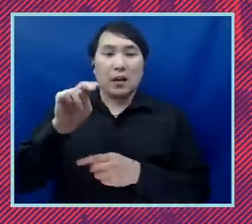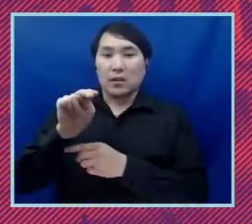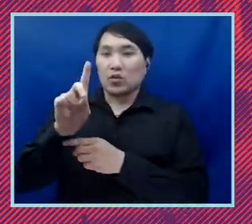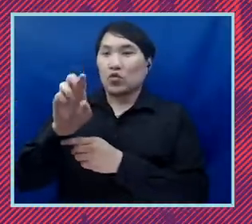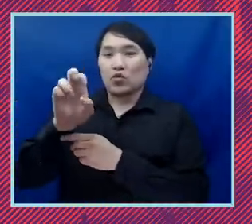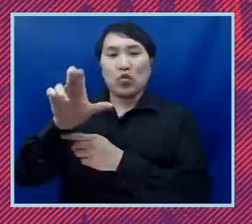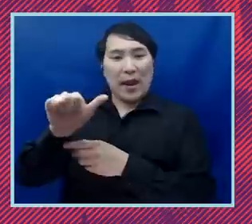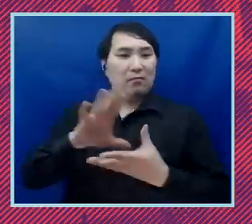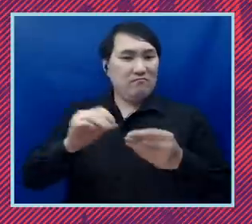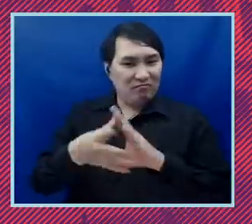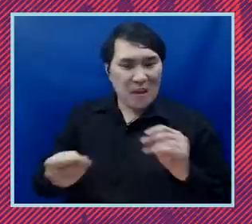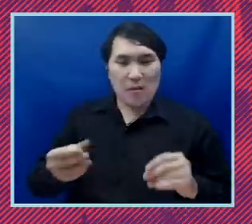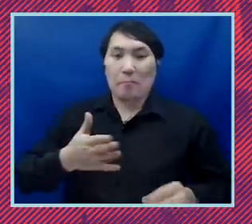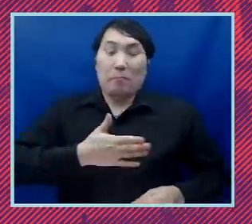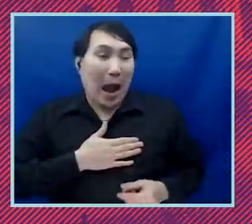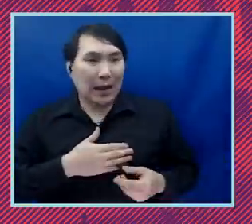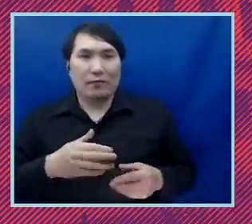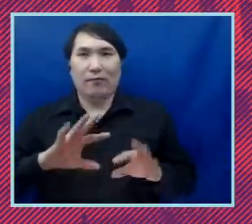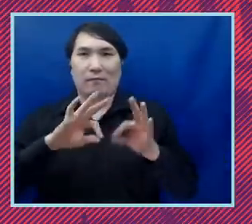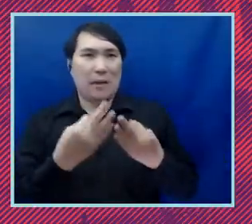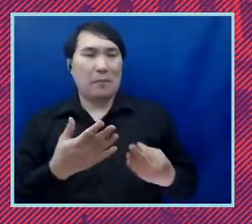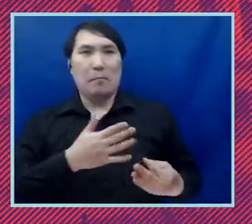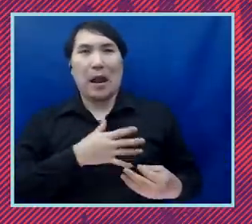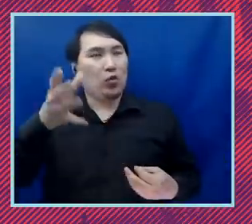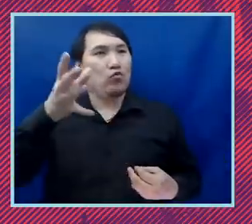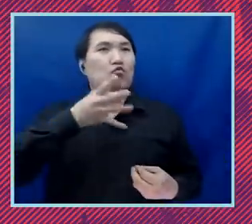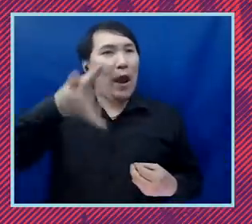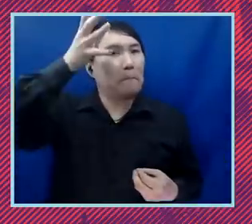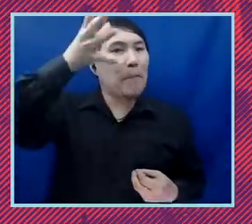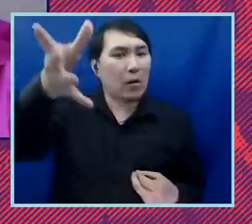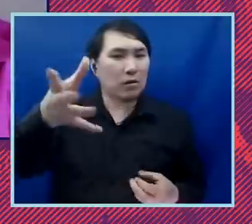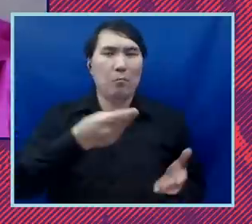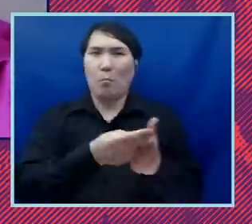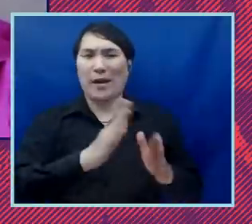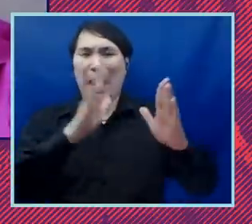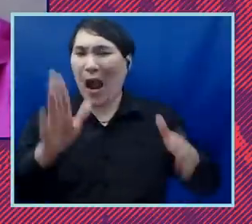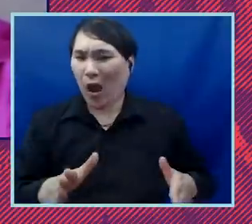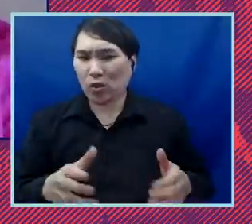story and you know my grandparents um managed to buy their own home and lost it during the 2008